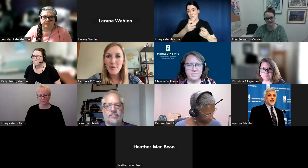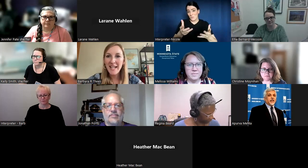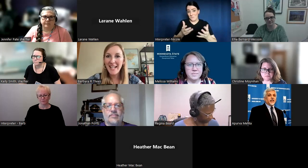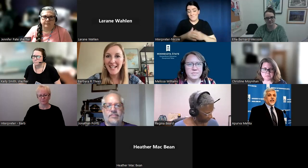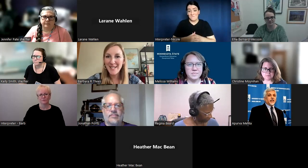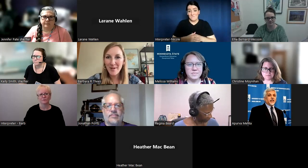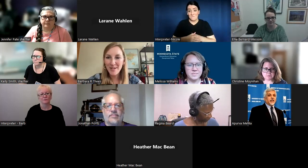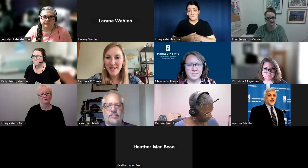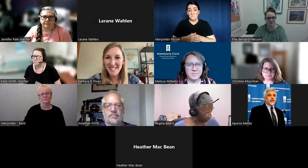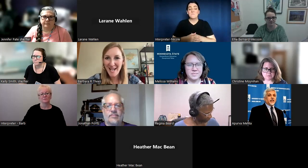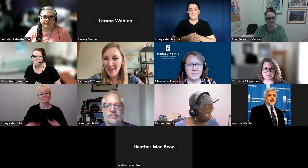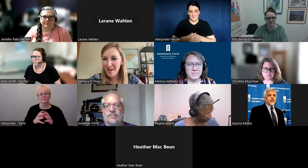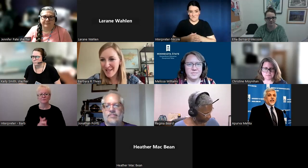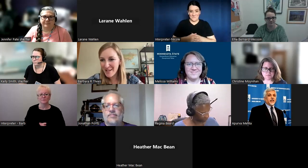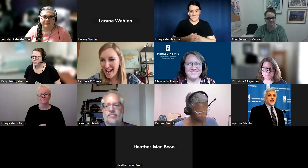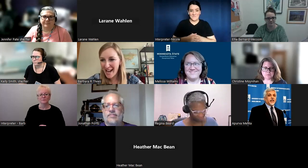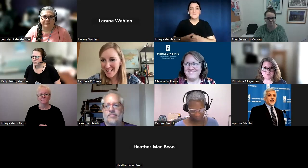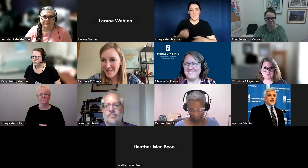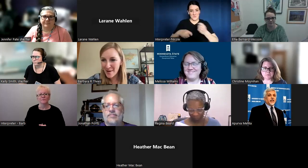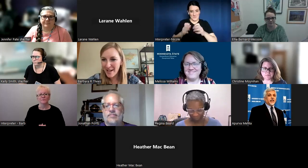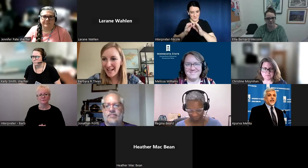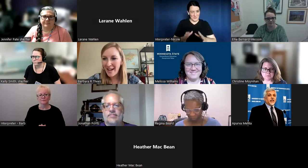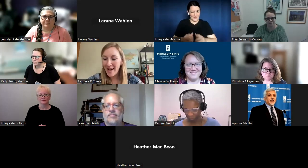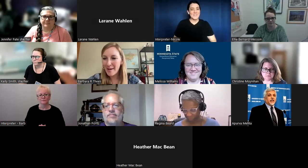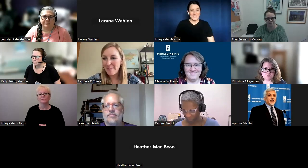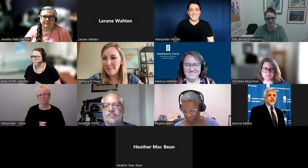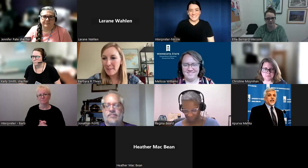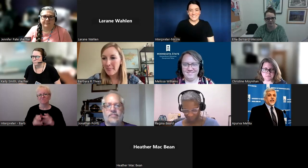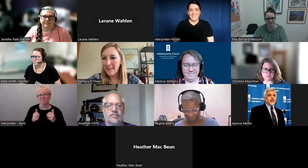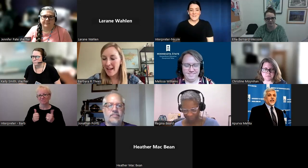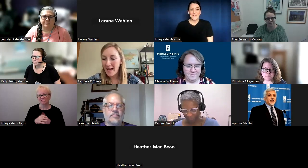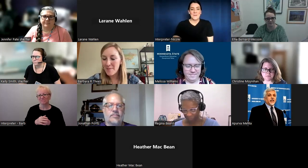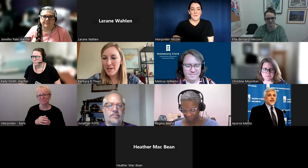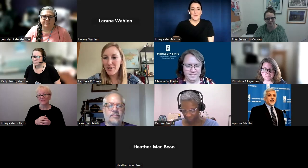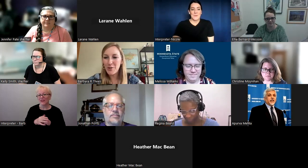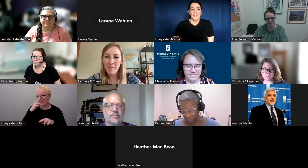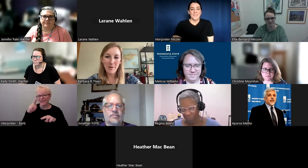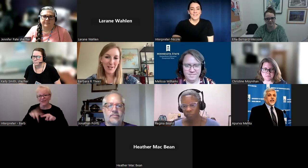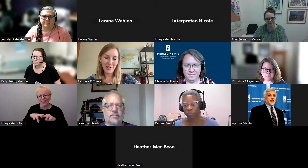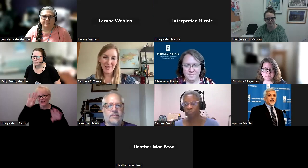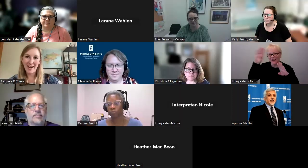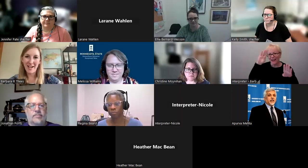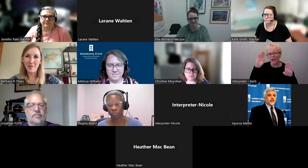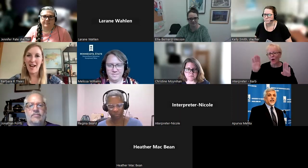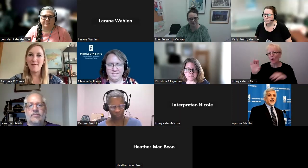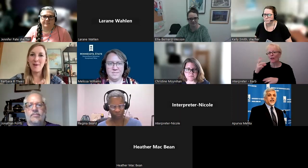To begin, it's always fun to say hello in the chat, so I'm going to drop a question in there.